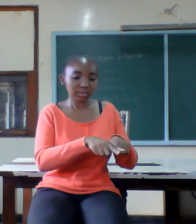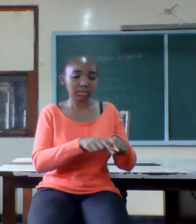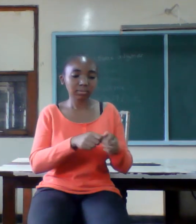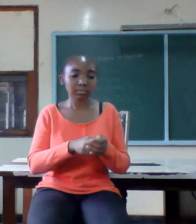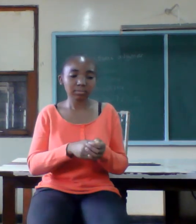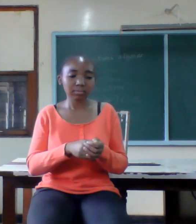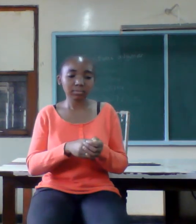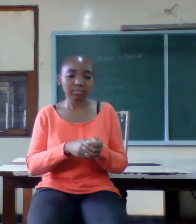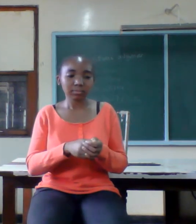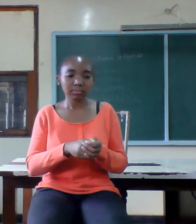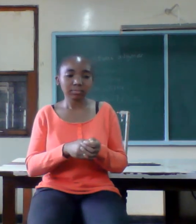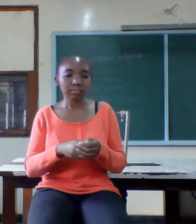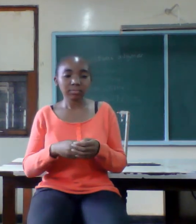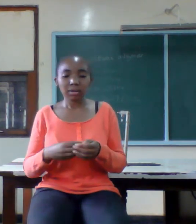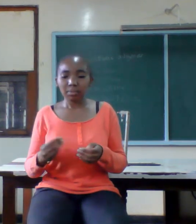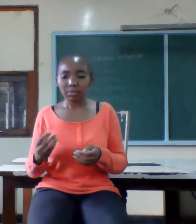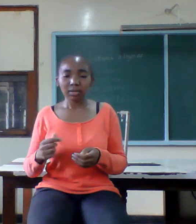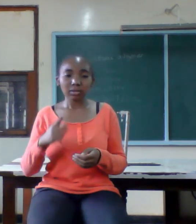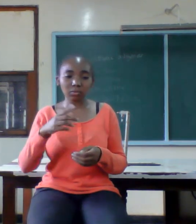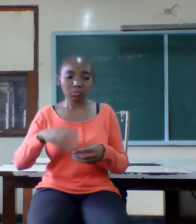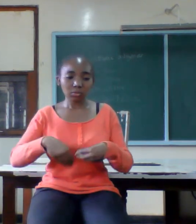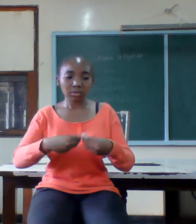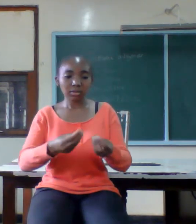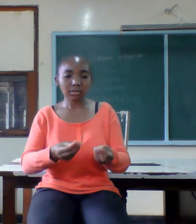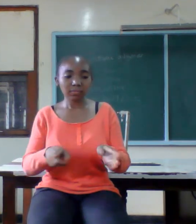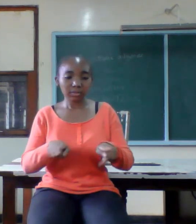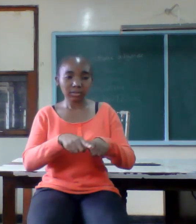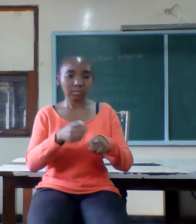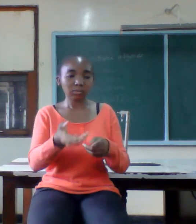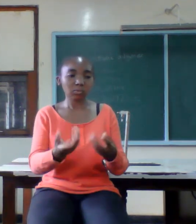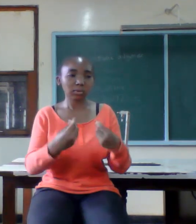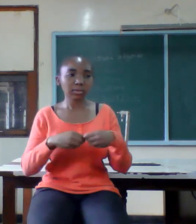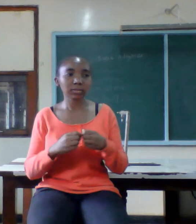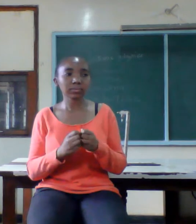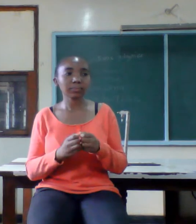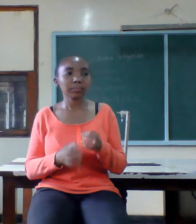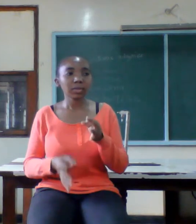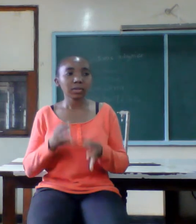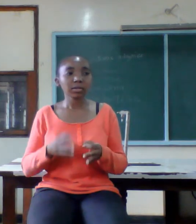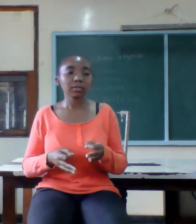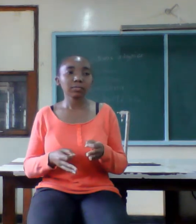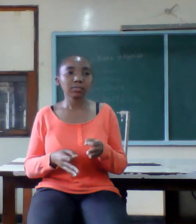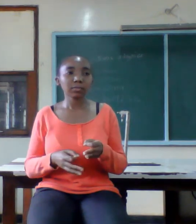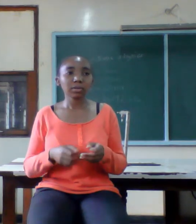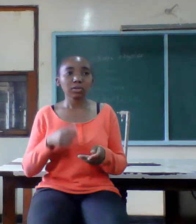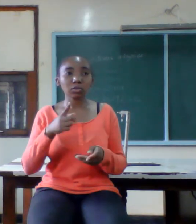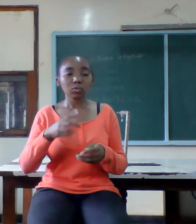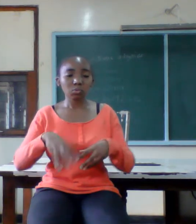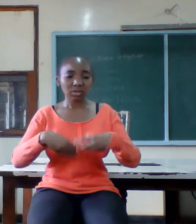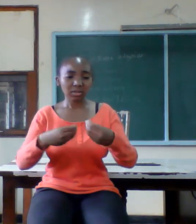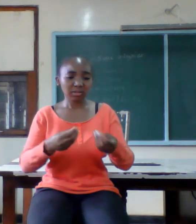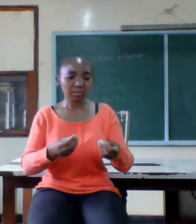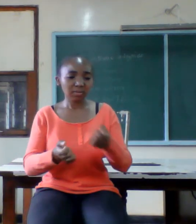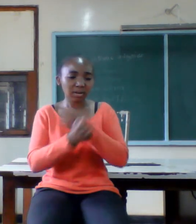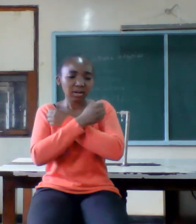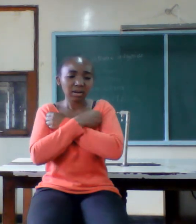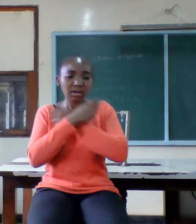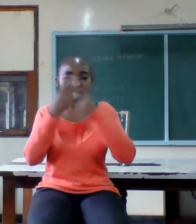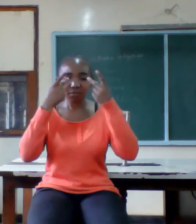that you deposit that you withdraw if you don't deposit love peace and care into your